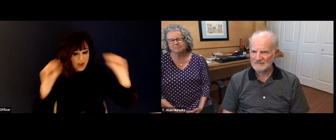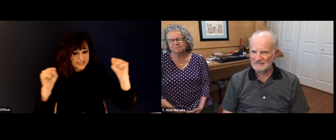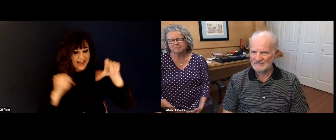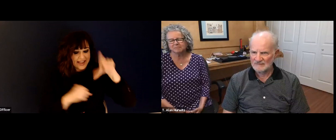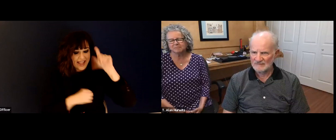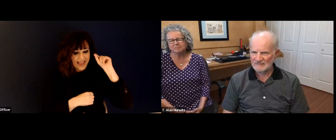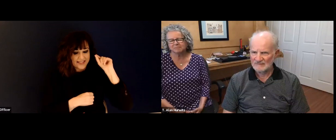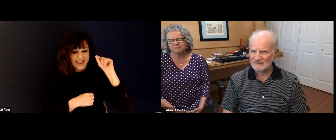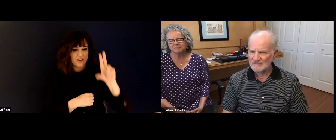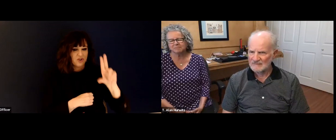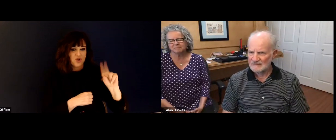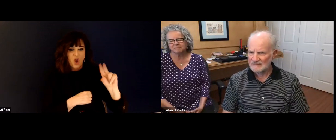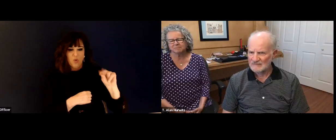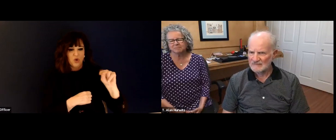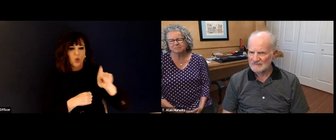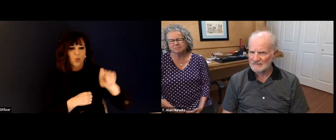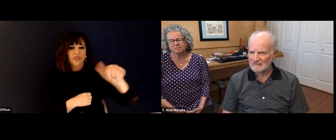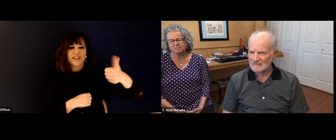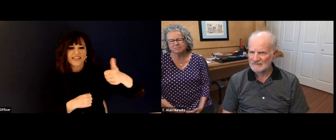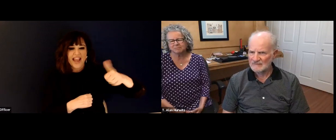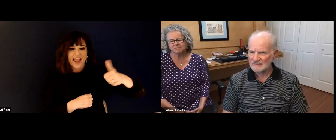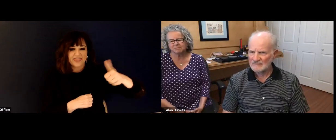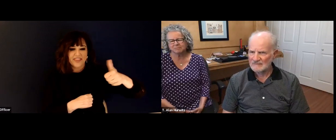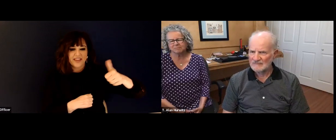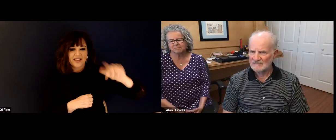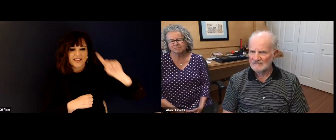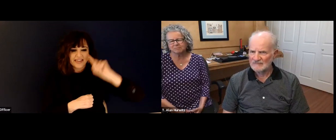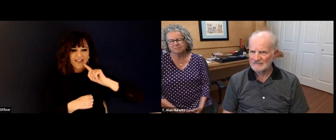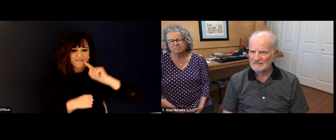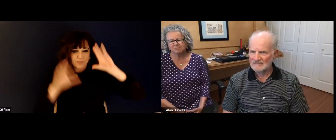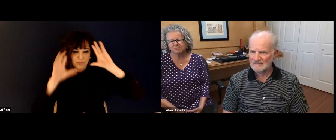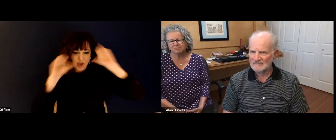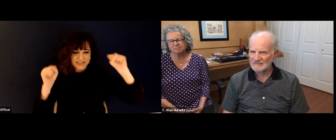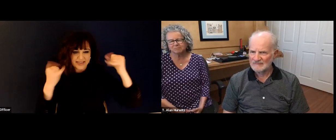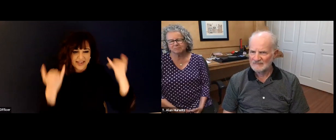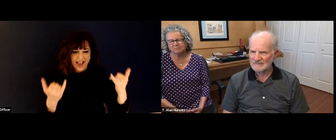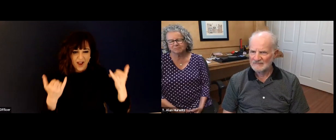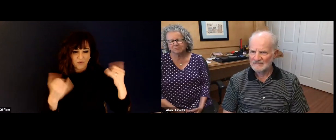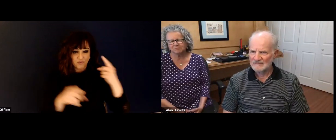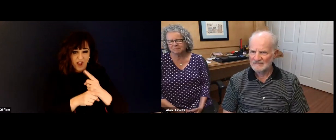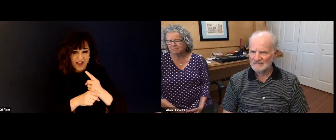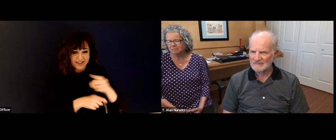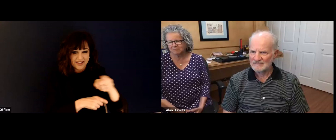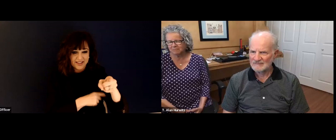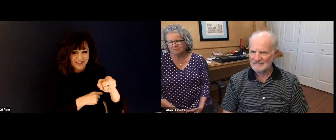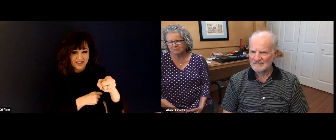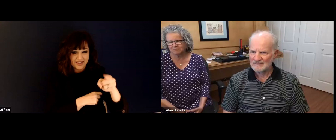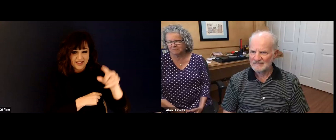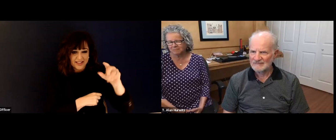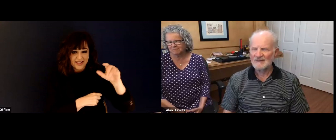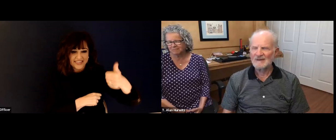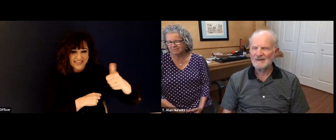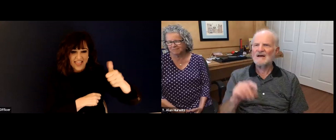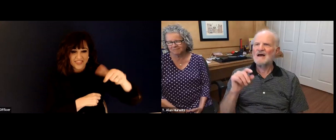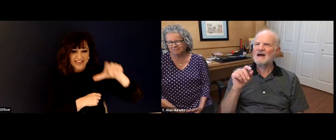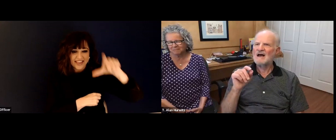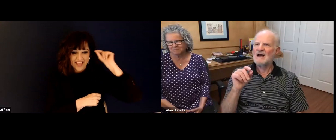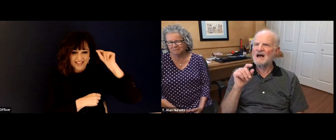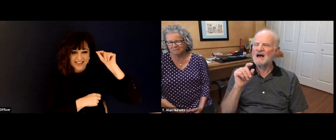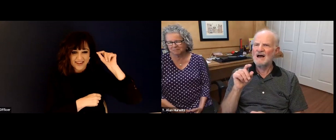well as fun. You were the third death president of Gallaudet